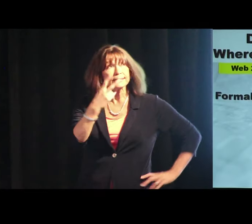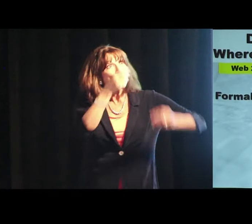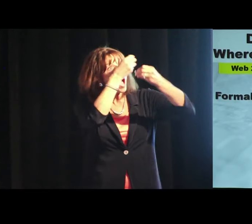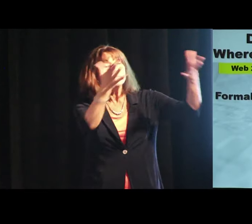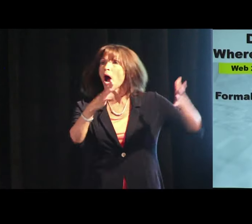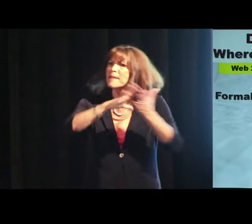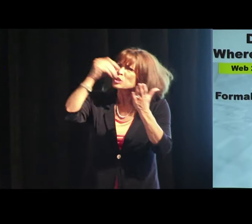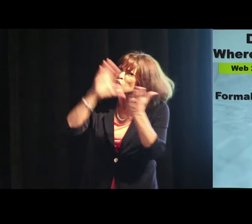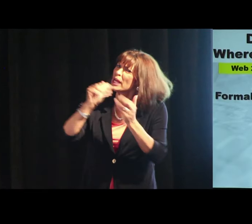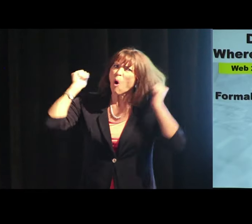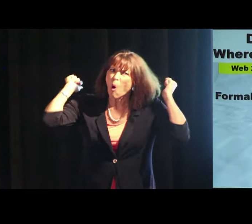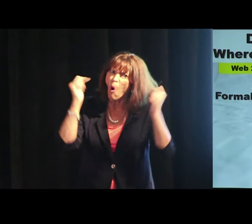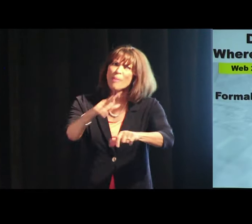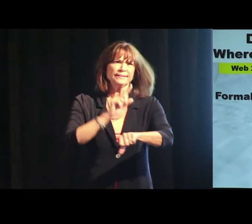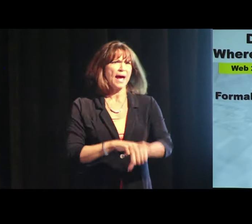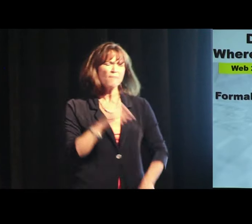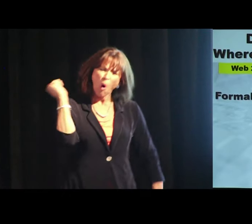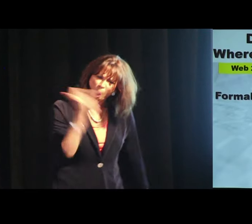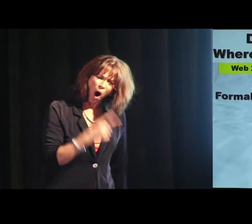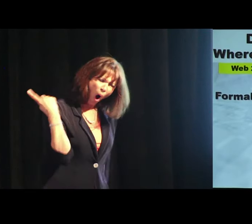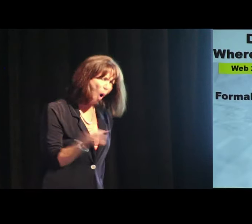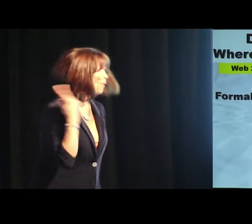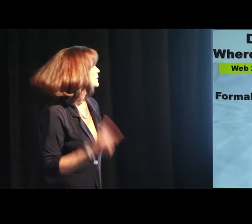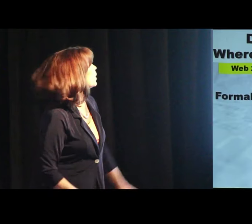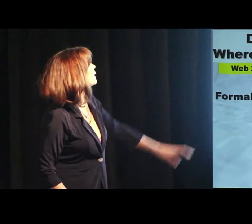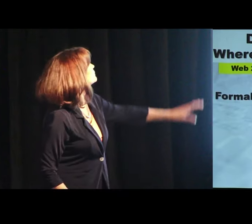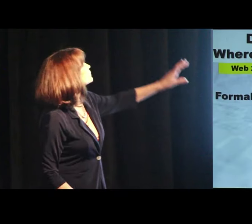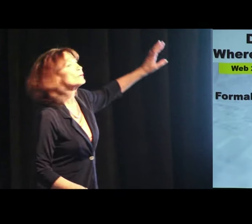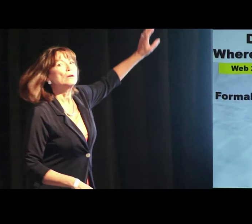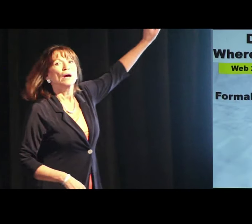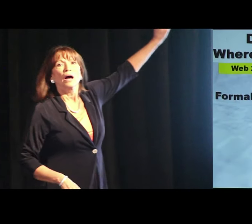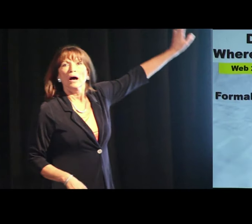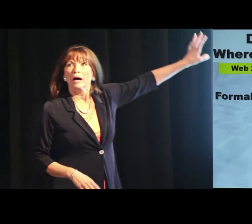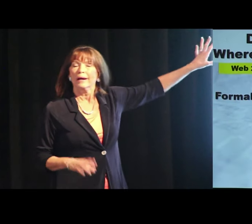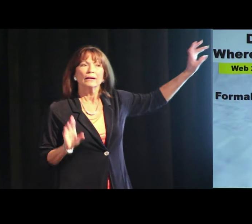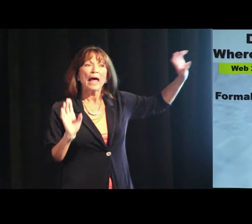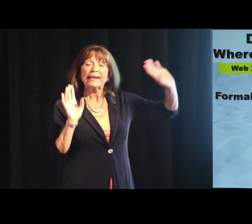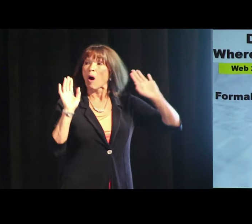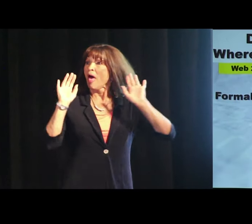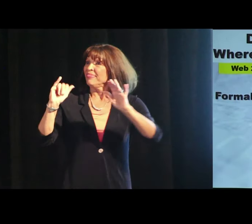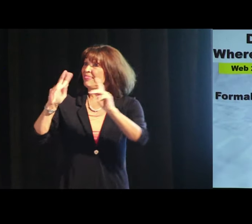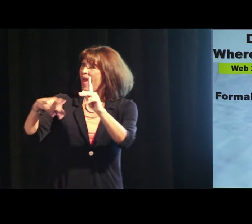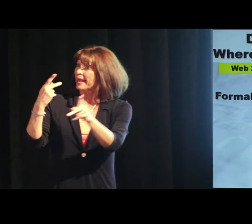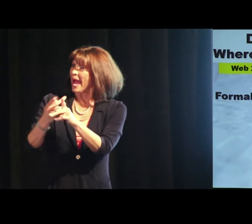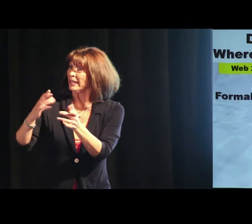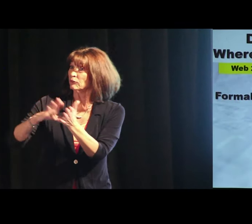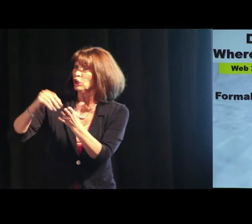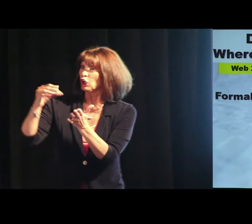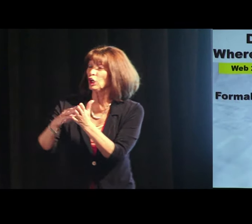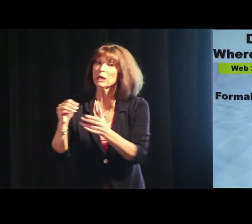I’m learning things all the time, I'm always learning things.